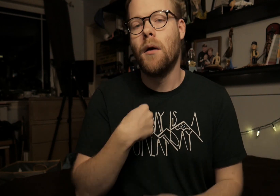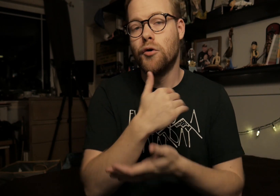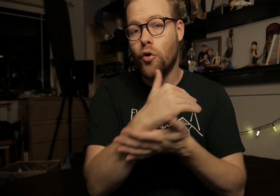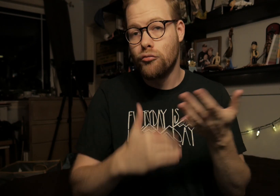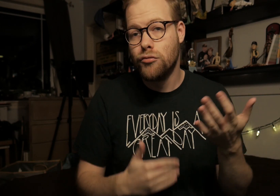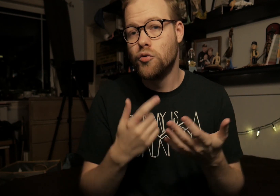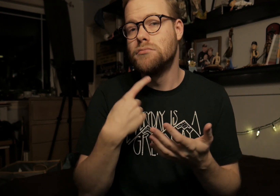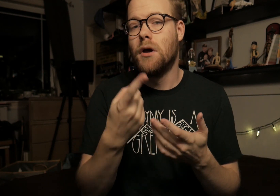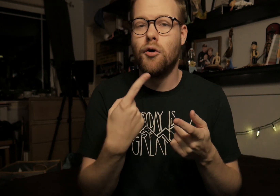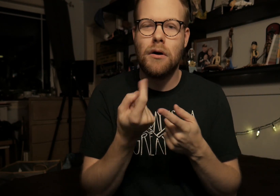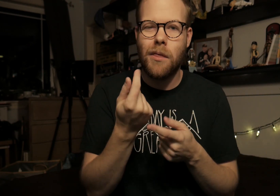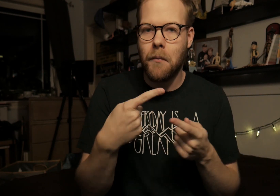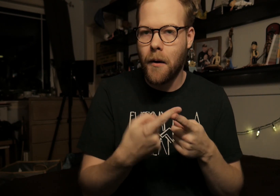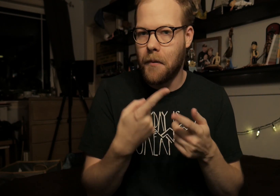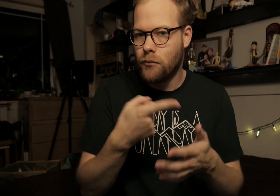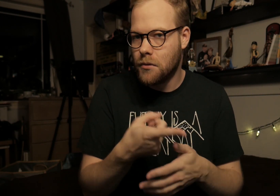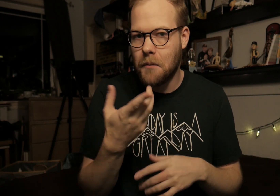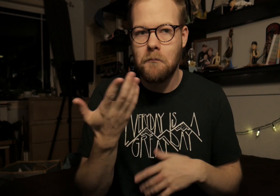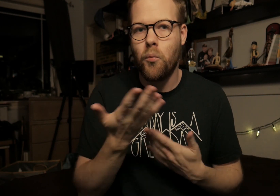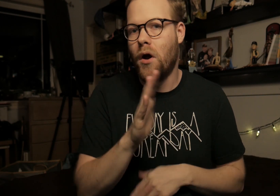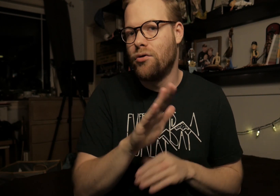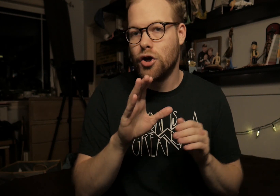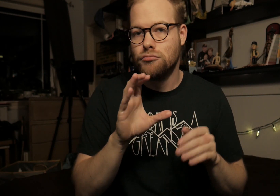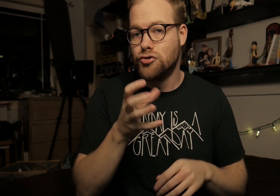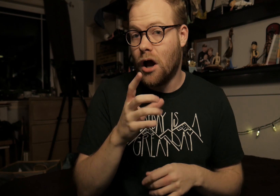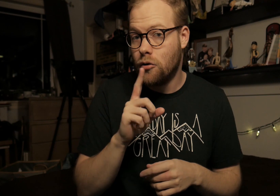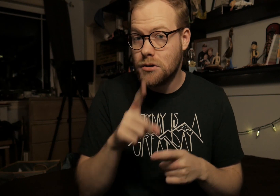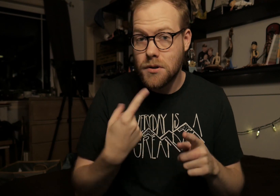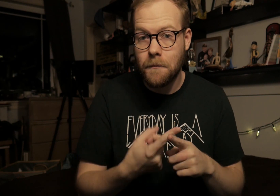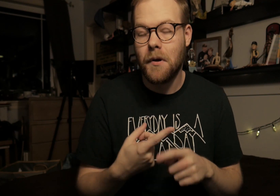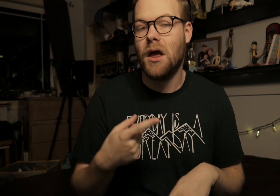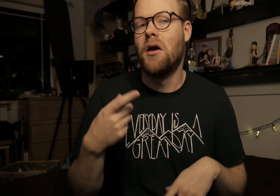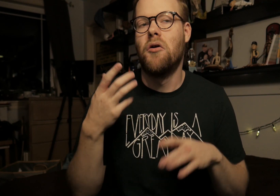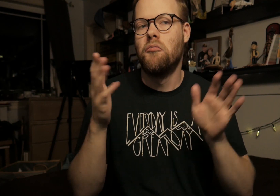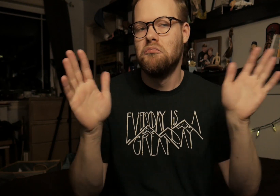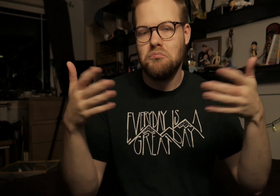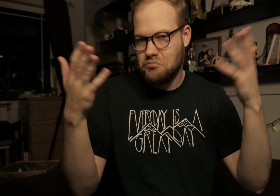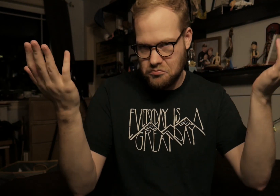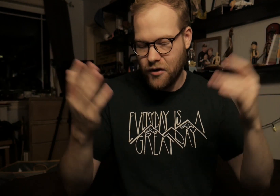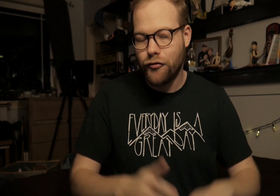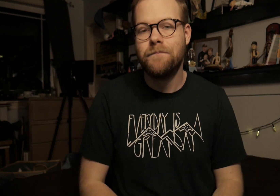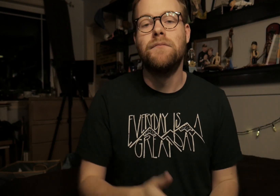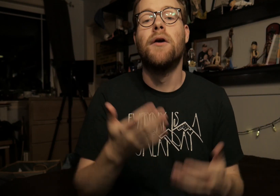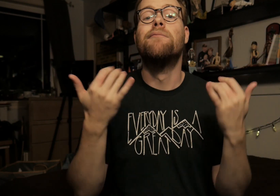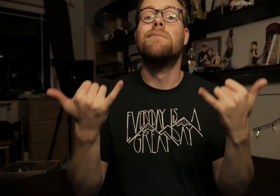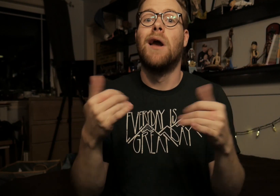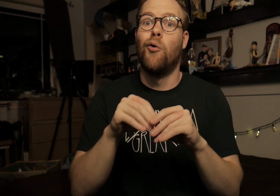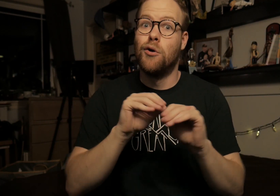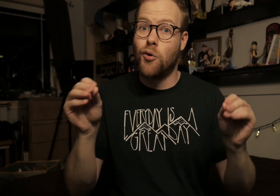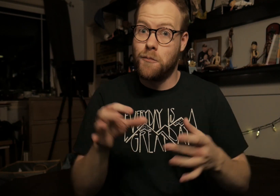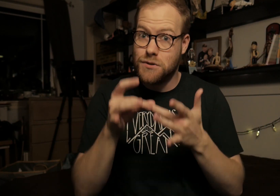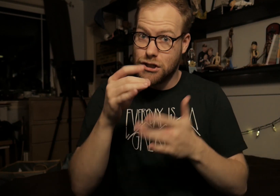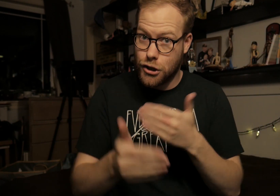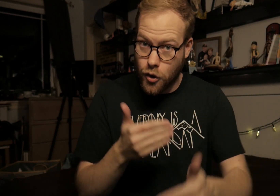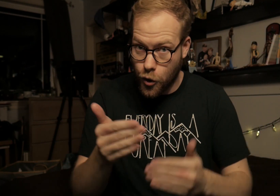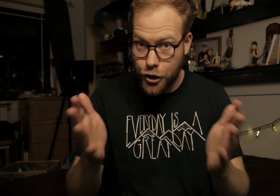I'm going to go through, tell you a little bit about them, what their channel is about, whatever. Now, in no particular order: